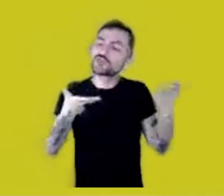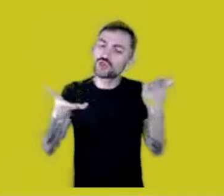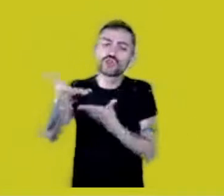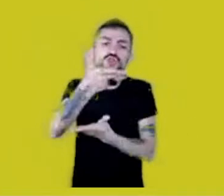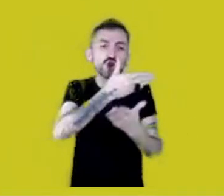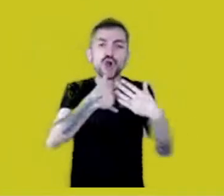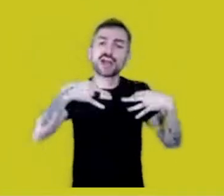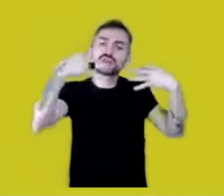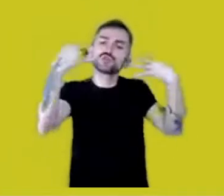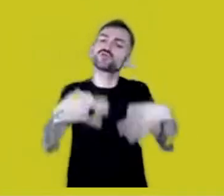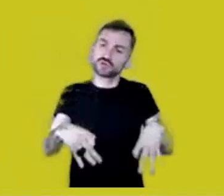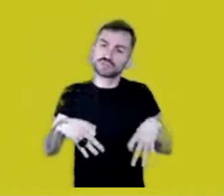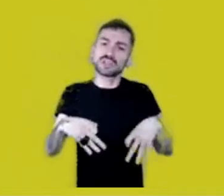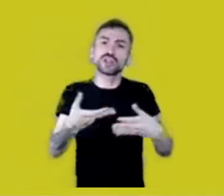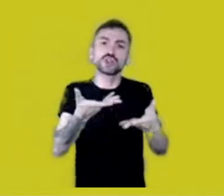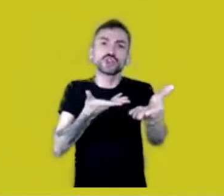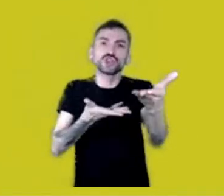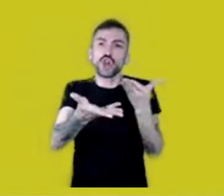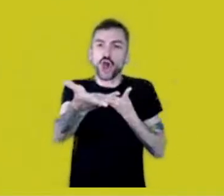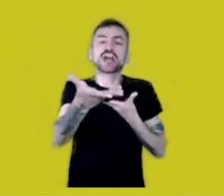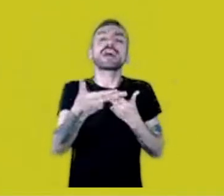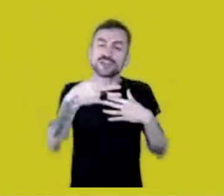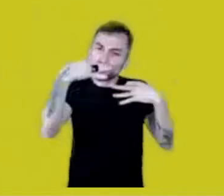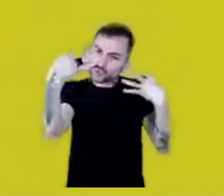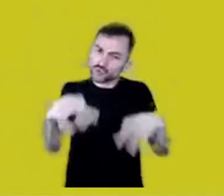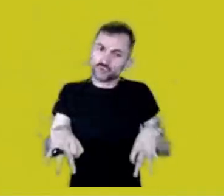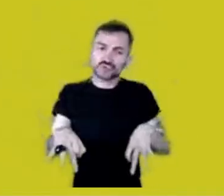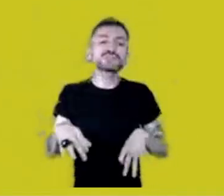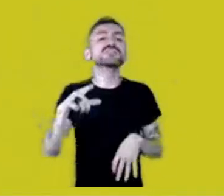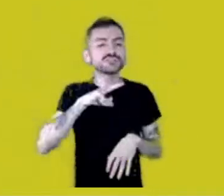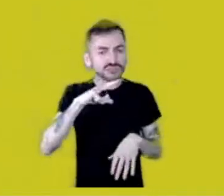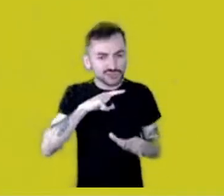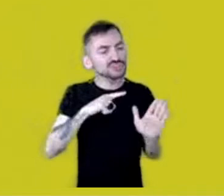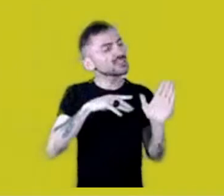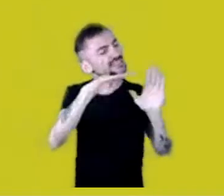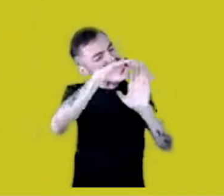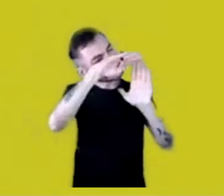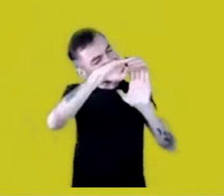There are regulations on that, there’s a FUNAI resolution